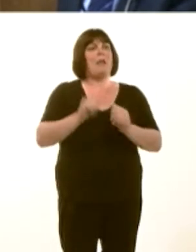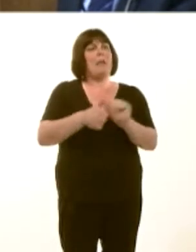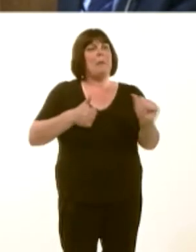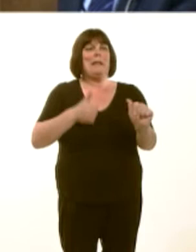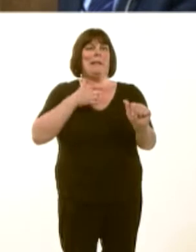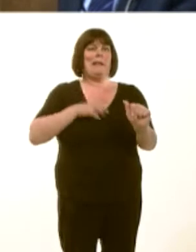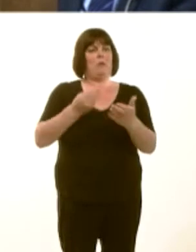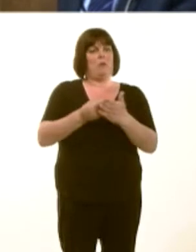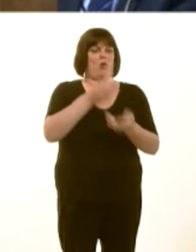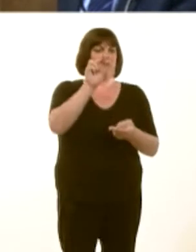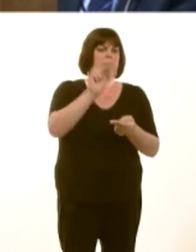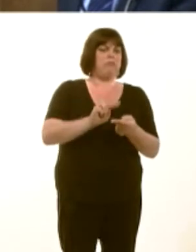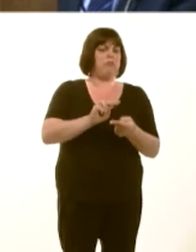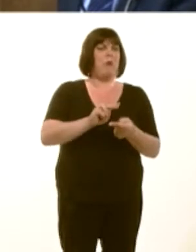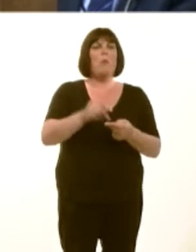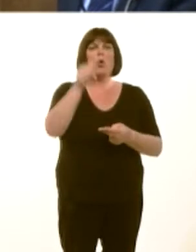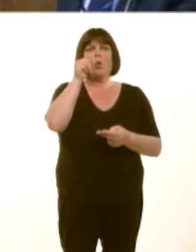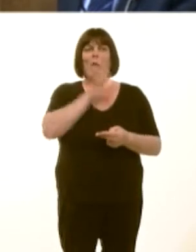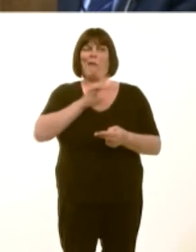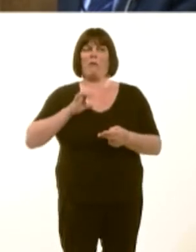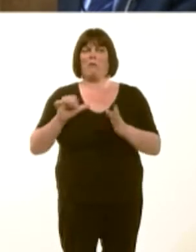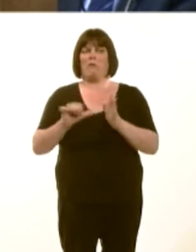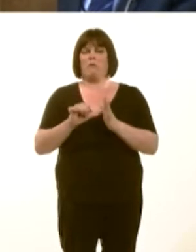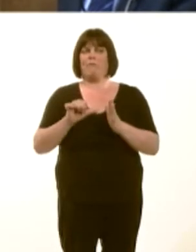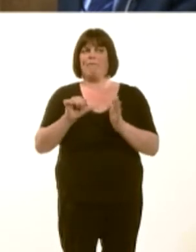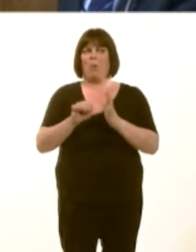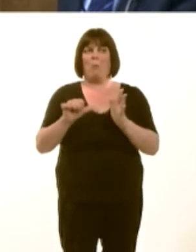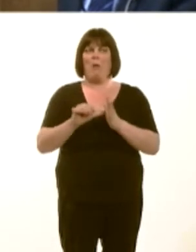The problem with the cancer drugs fund, and one of the difficulties, is that, basically, it pays whatever the drug companies ask.